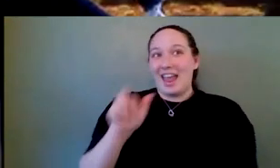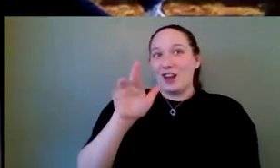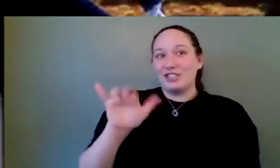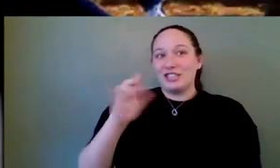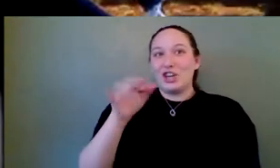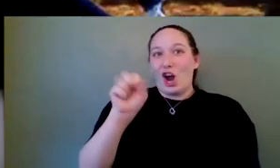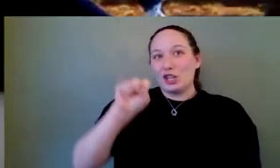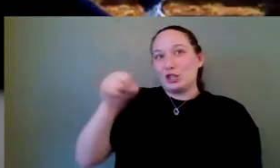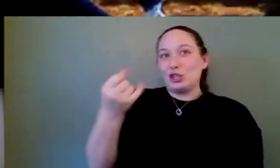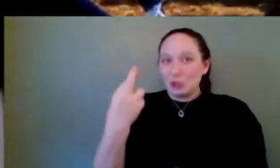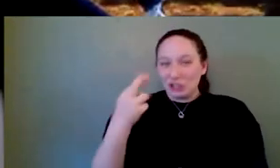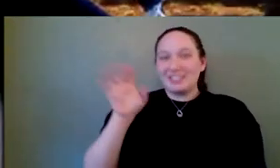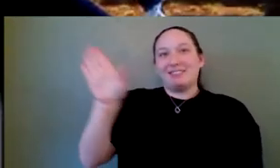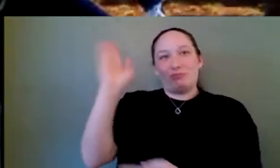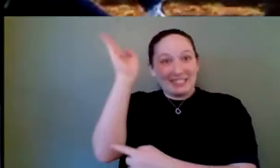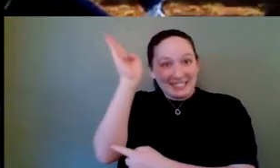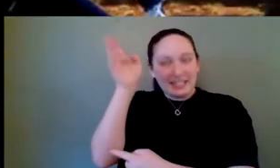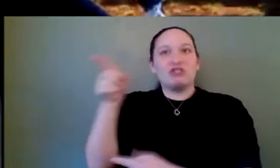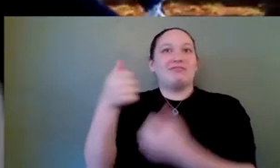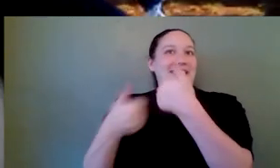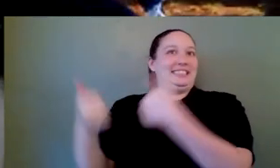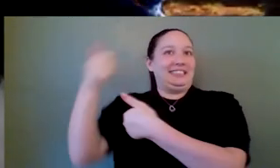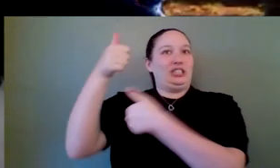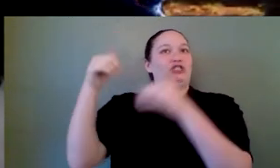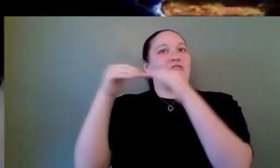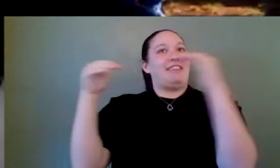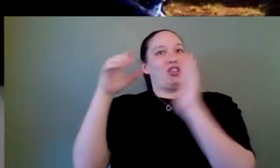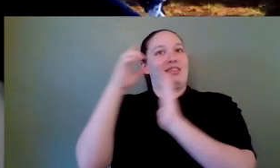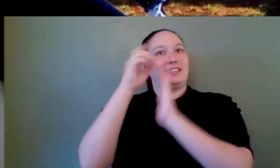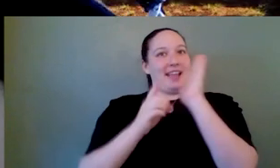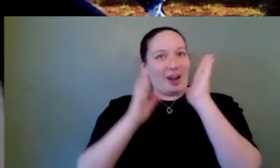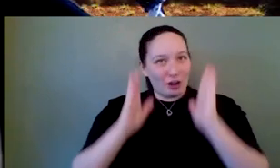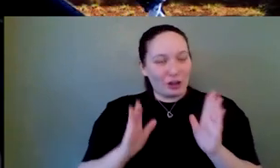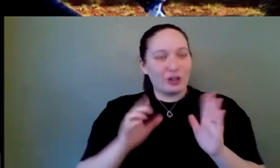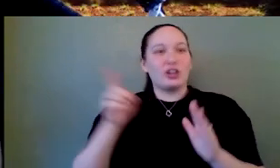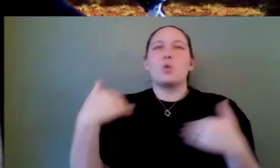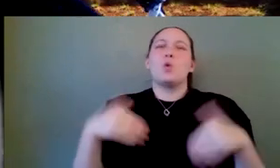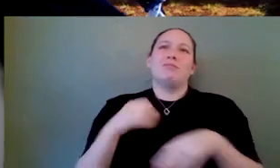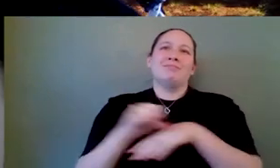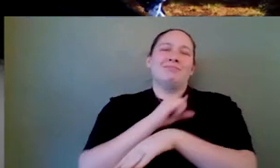presentation. He is a Senior Level Designer and he has a lot of industry experience that he wants to